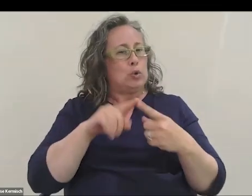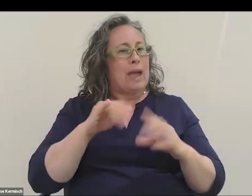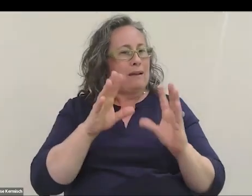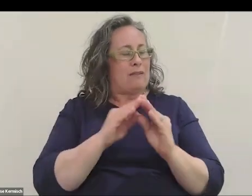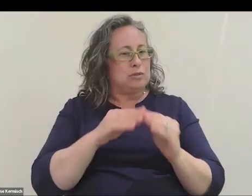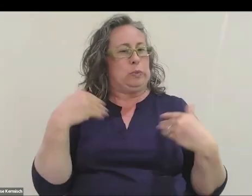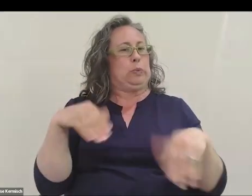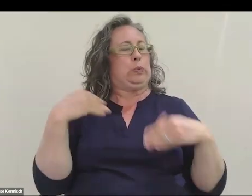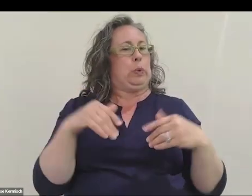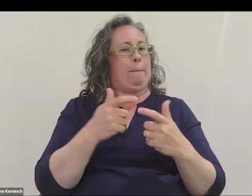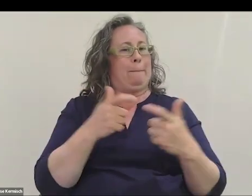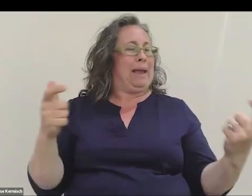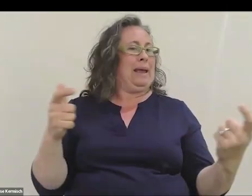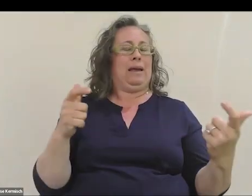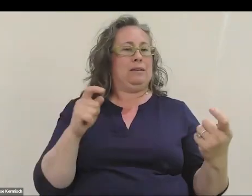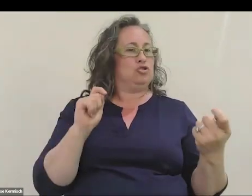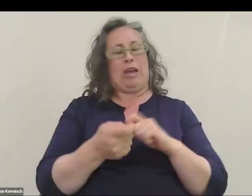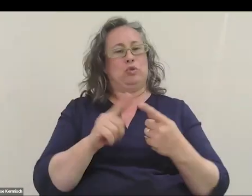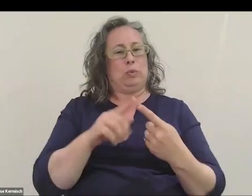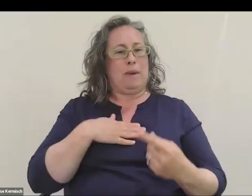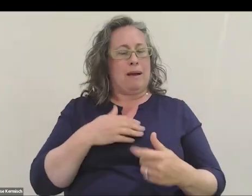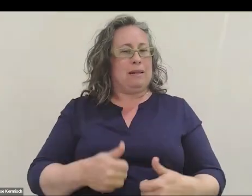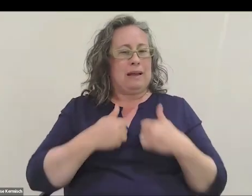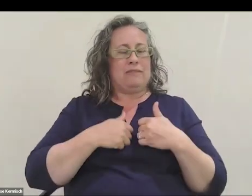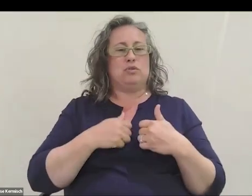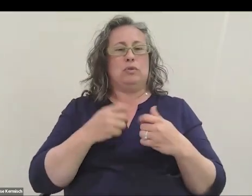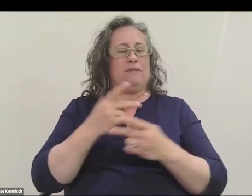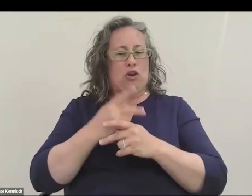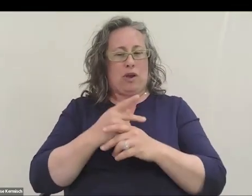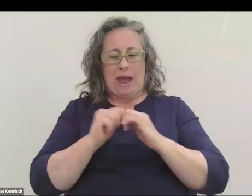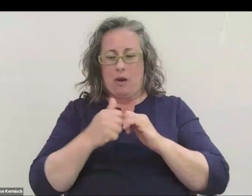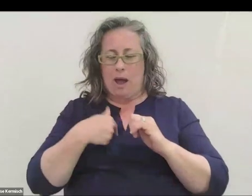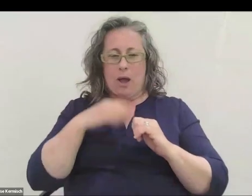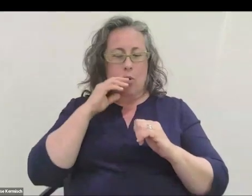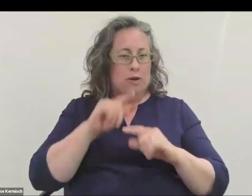in my life in terms of being able to figure out how I was going to crack this nut and get myself to space.